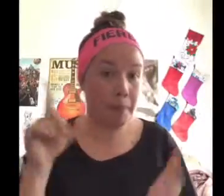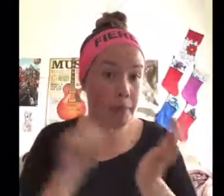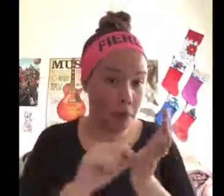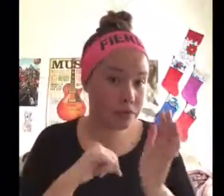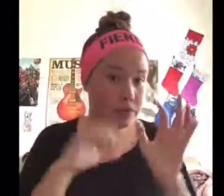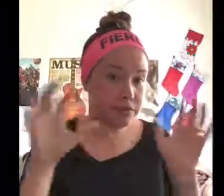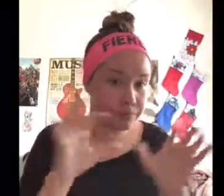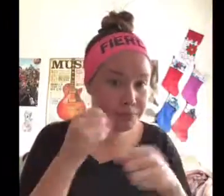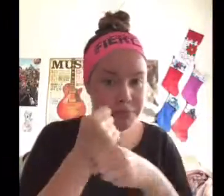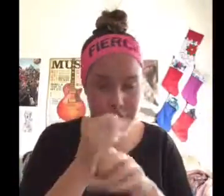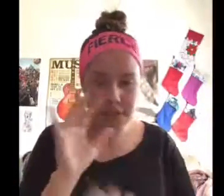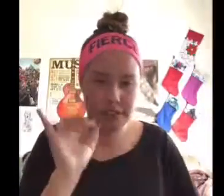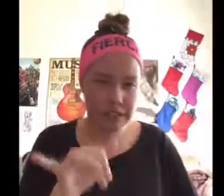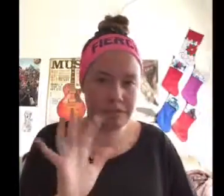I printed and same as methods.